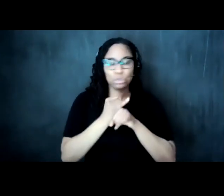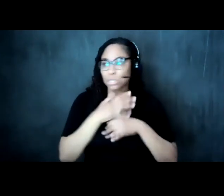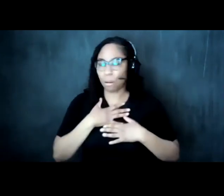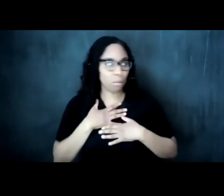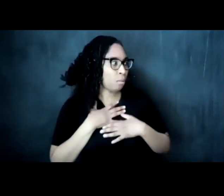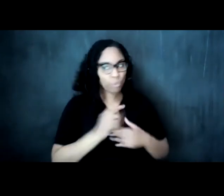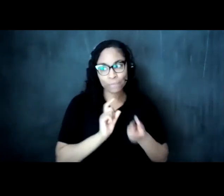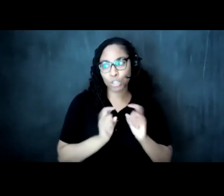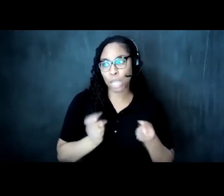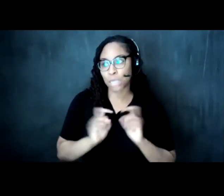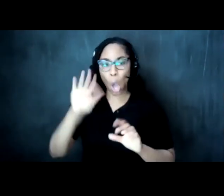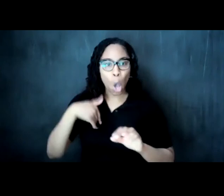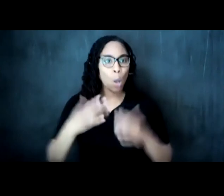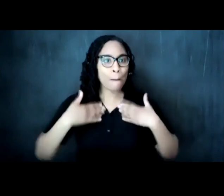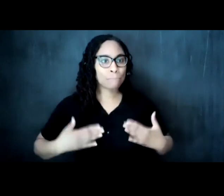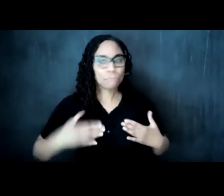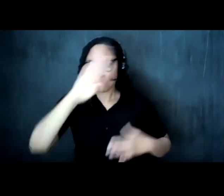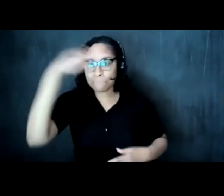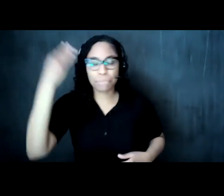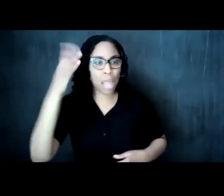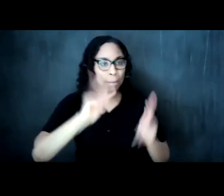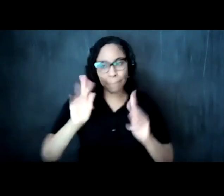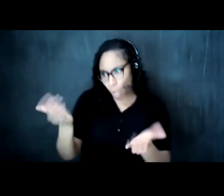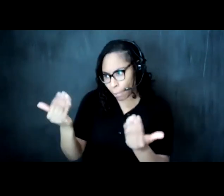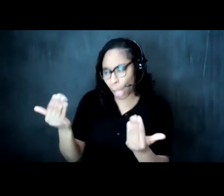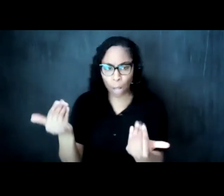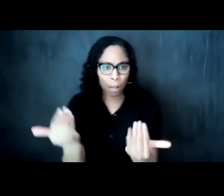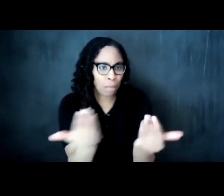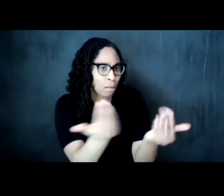center block bodies here we want to privilege black voices over there because they're being